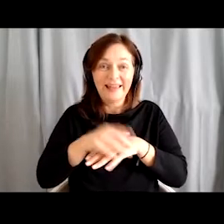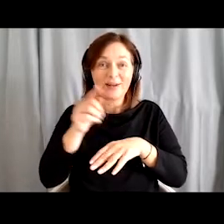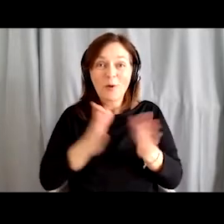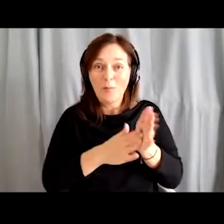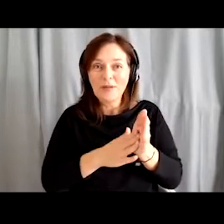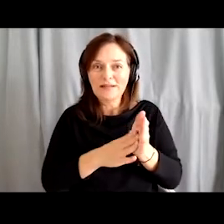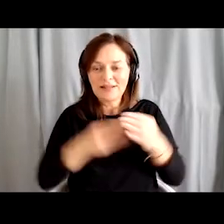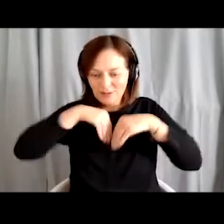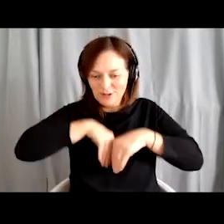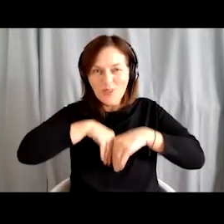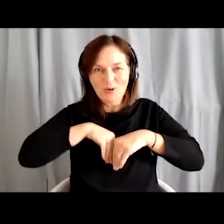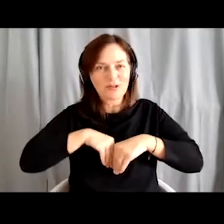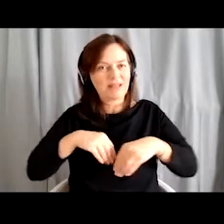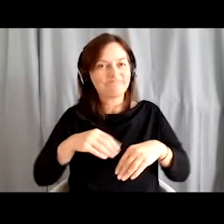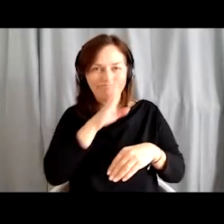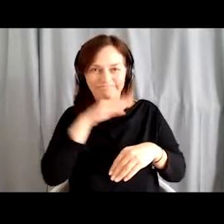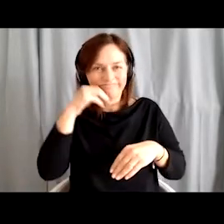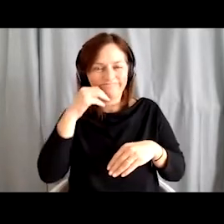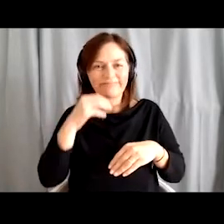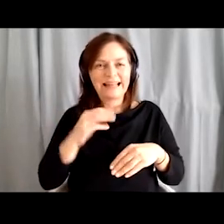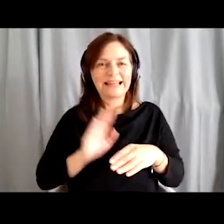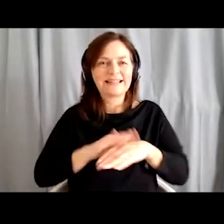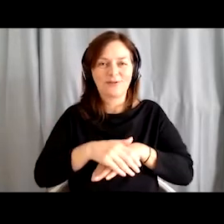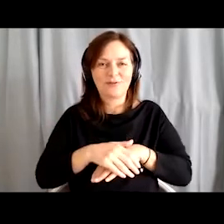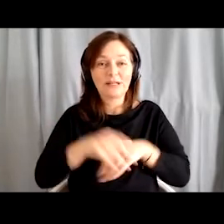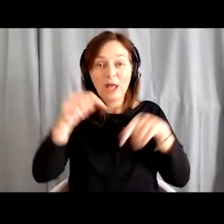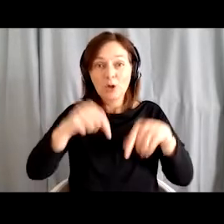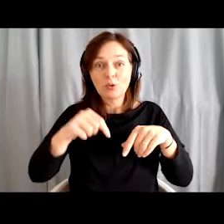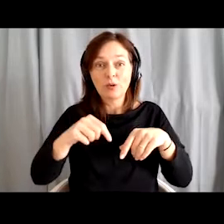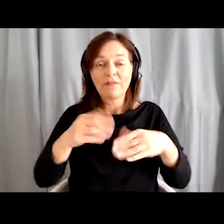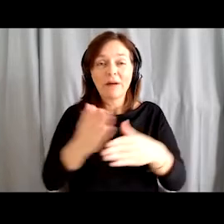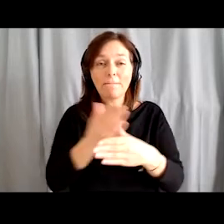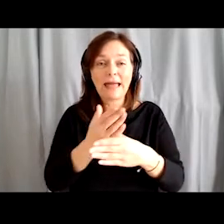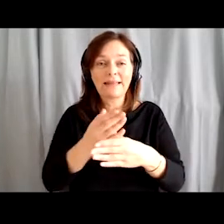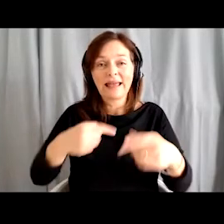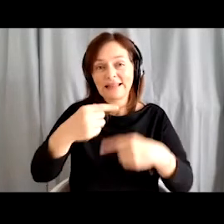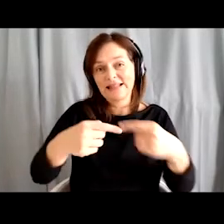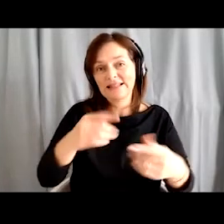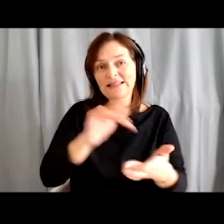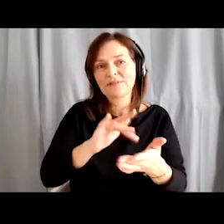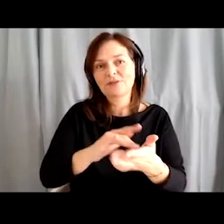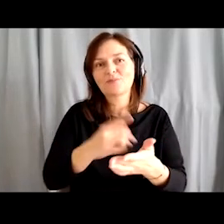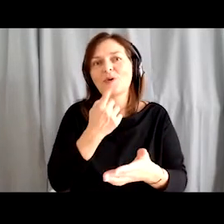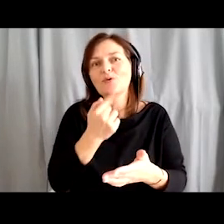What I like most at the Intergenerational Centre is being able to get in touch with people and with different generations that I otherwise